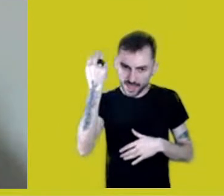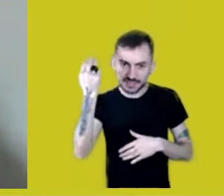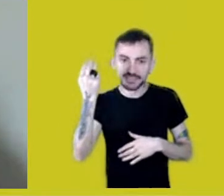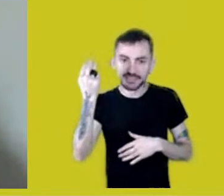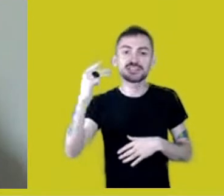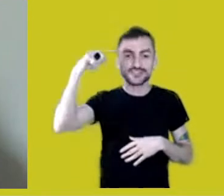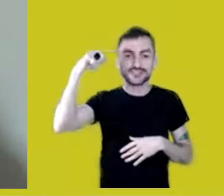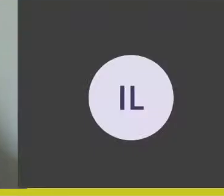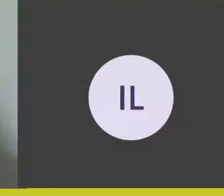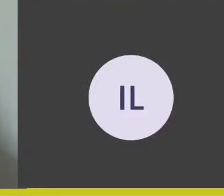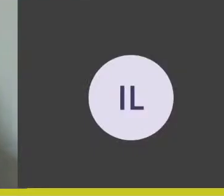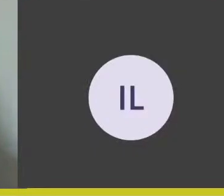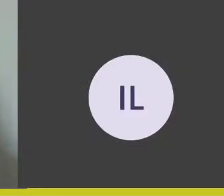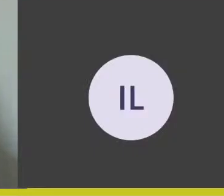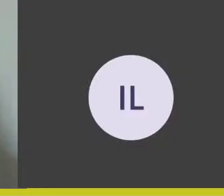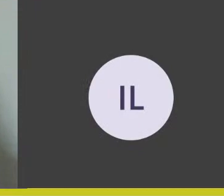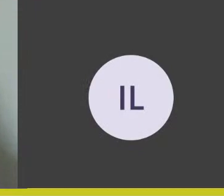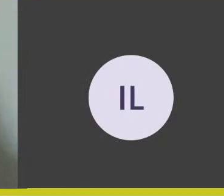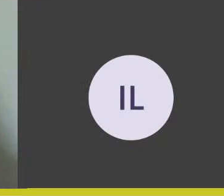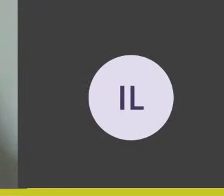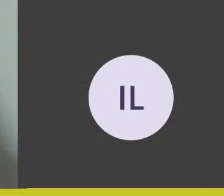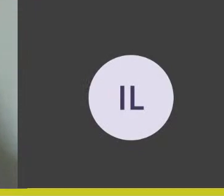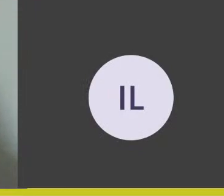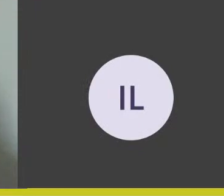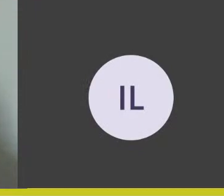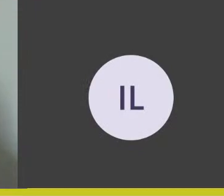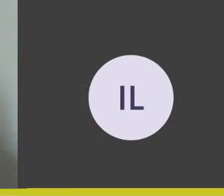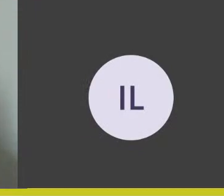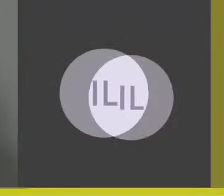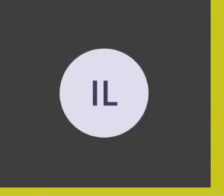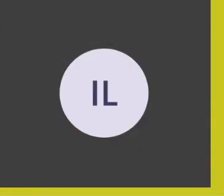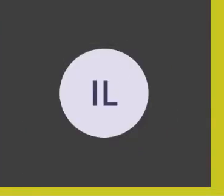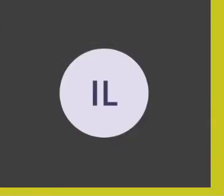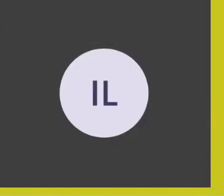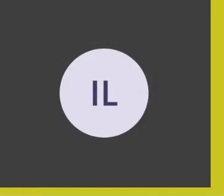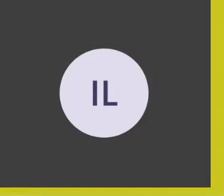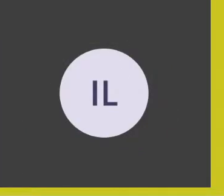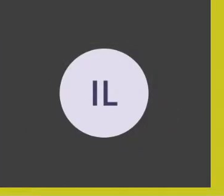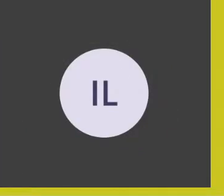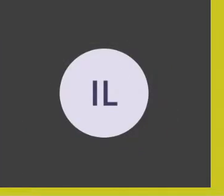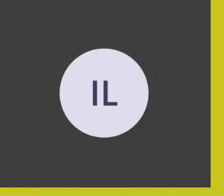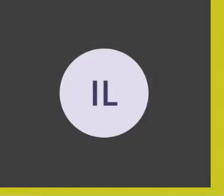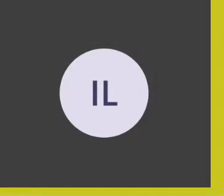Thiago, everyone who enabled us to share a bit of our lives and bring back a bit of yours